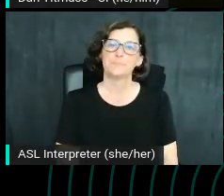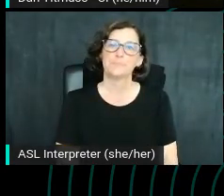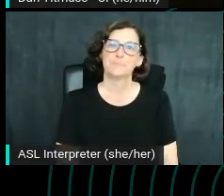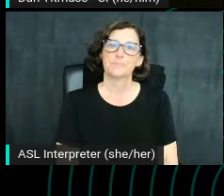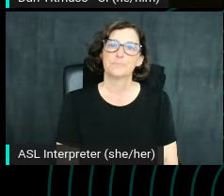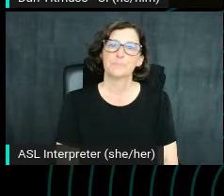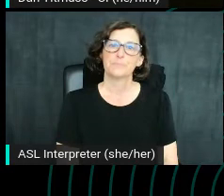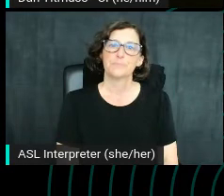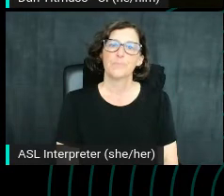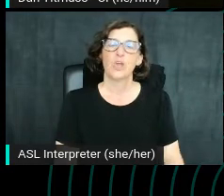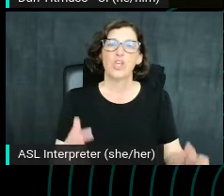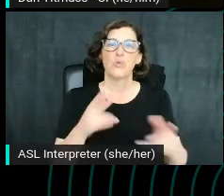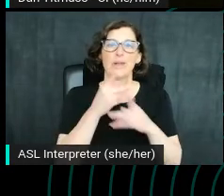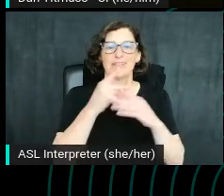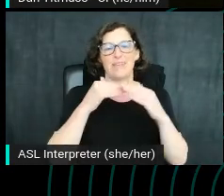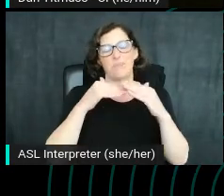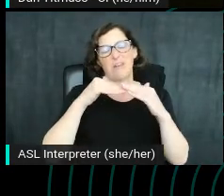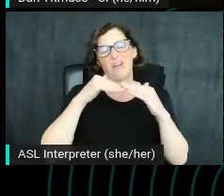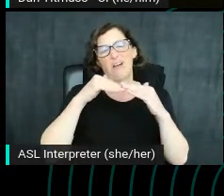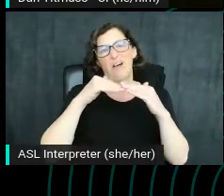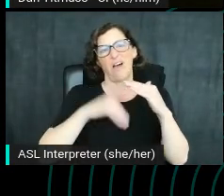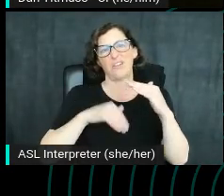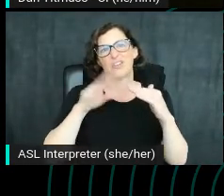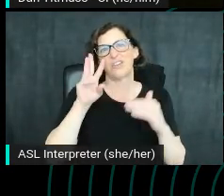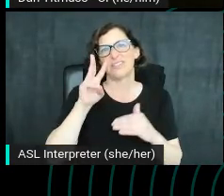You want to keep it under around 65 characters